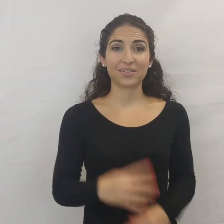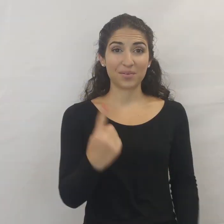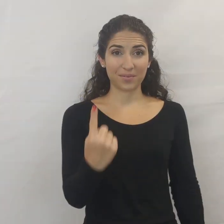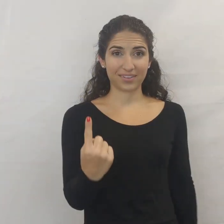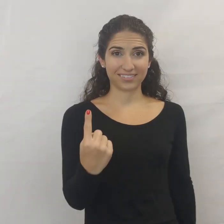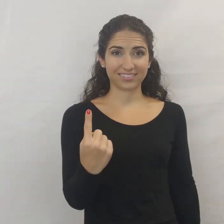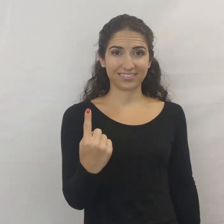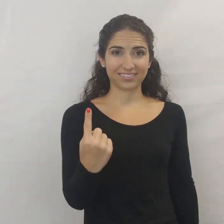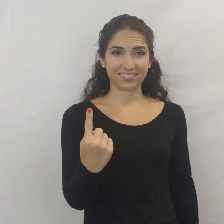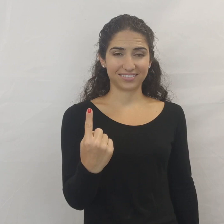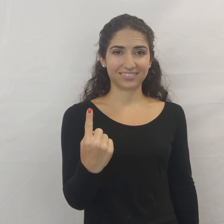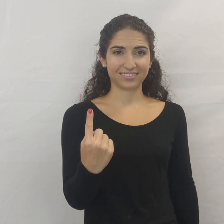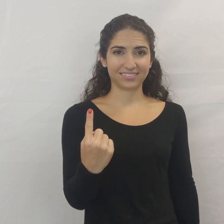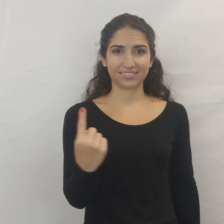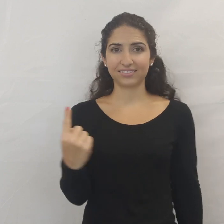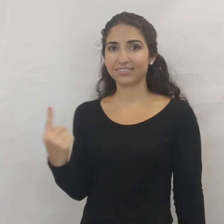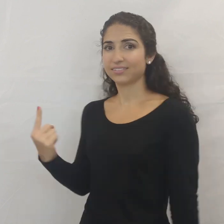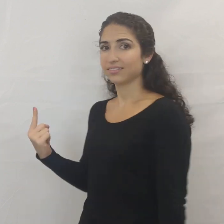ONE (1)